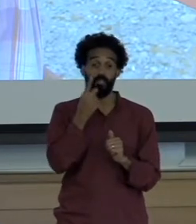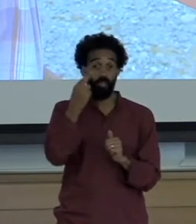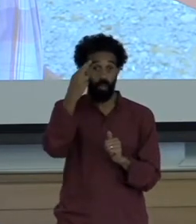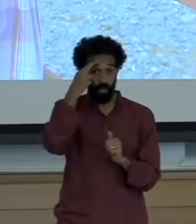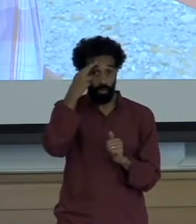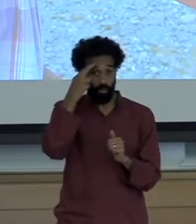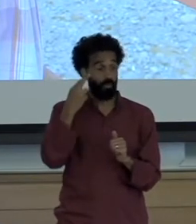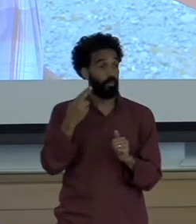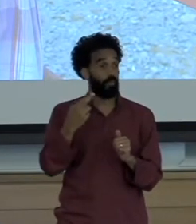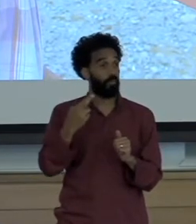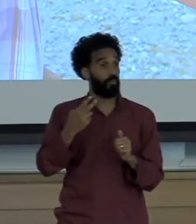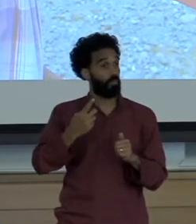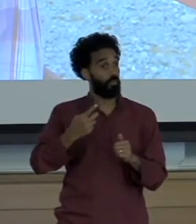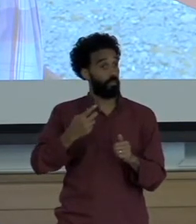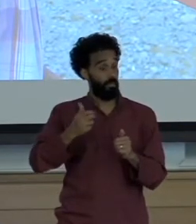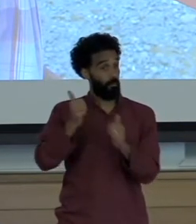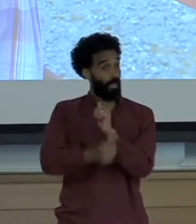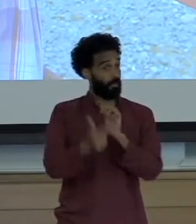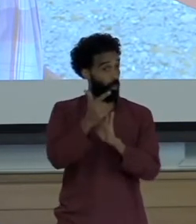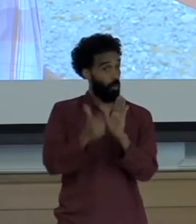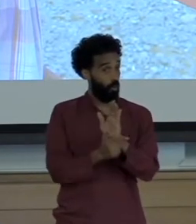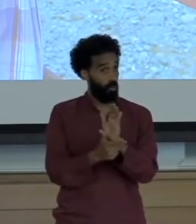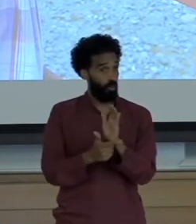effectively makes these individuals stateless